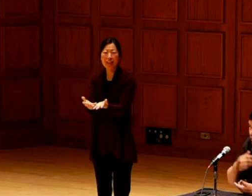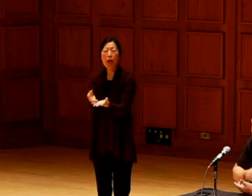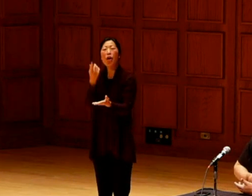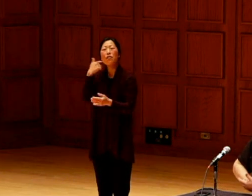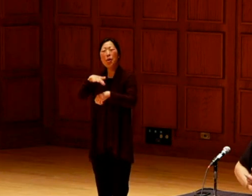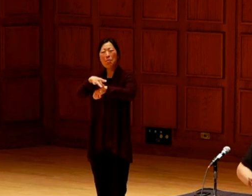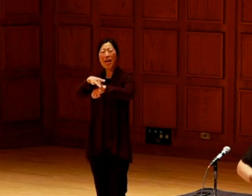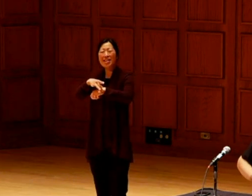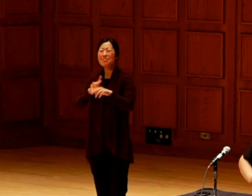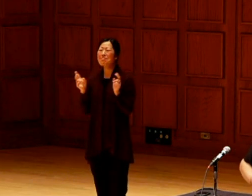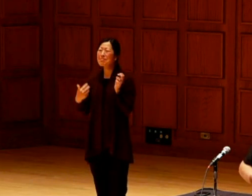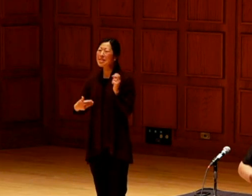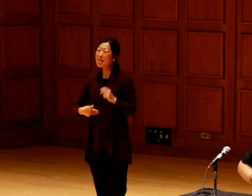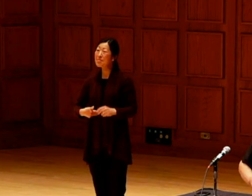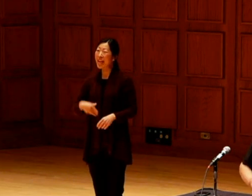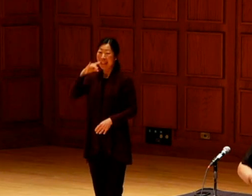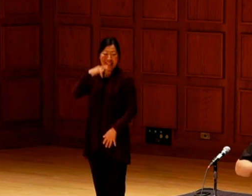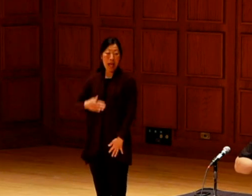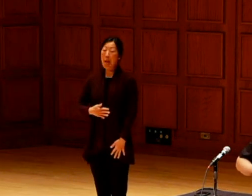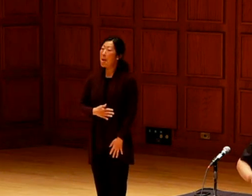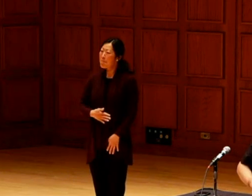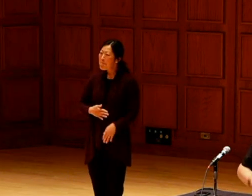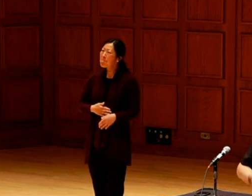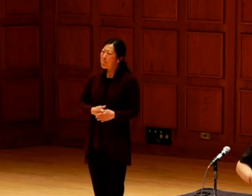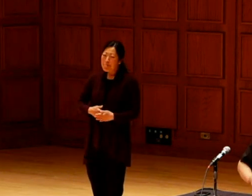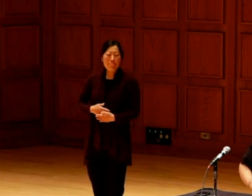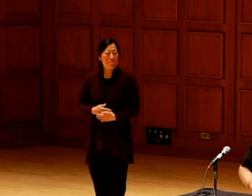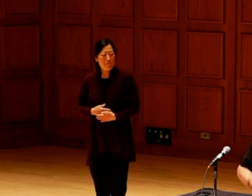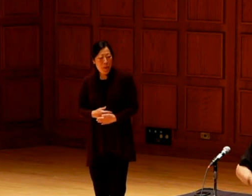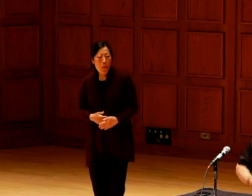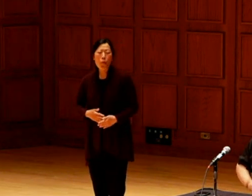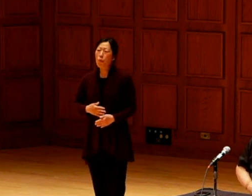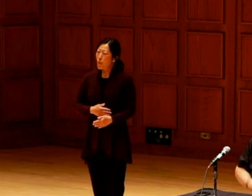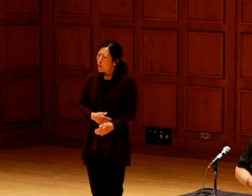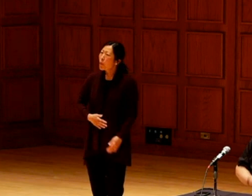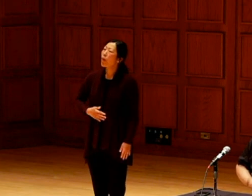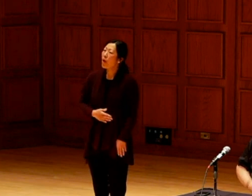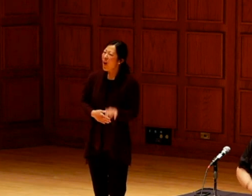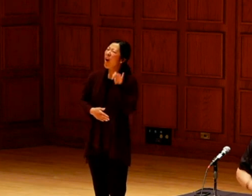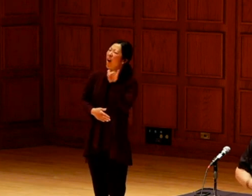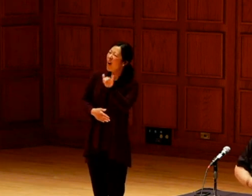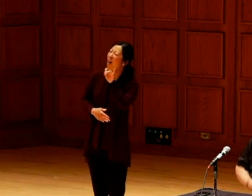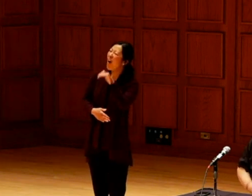For the plan the's tummy. I get them going like this.